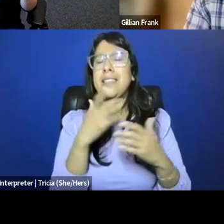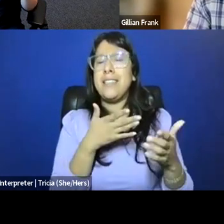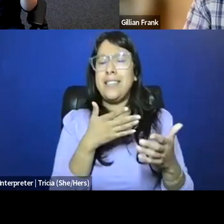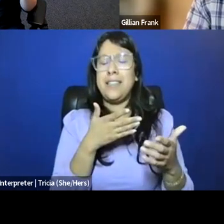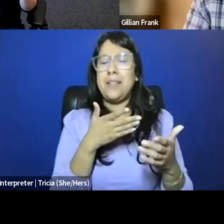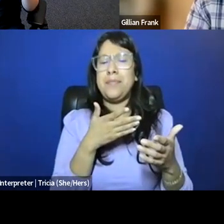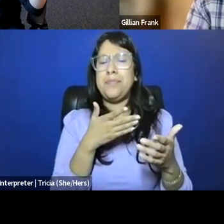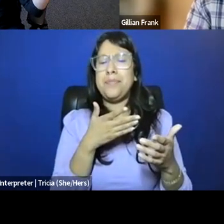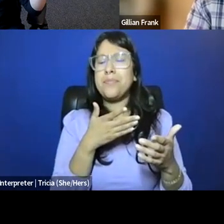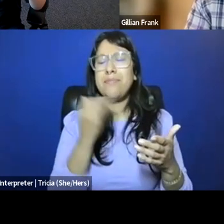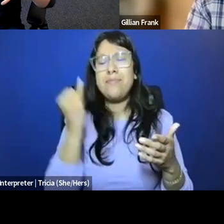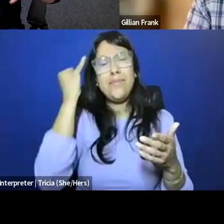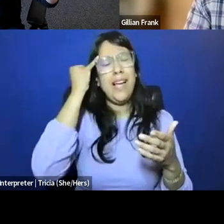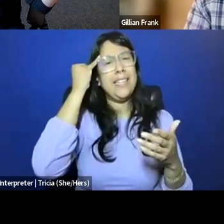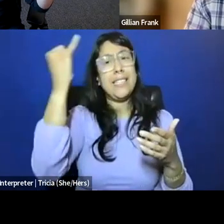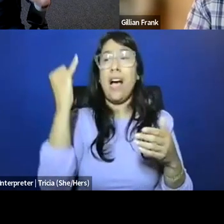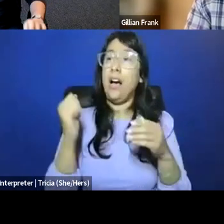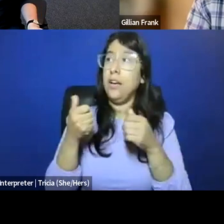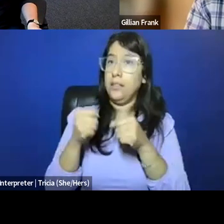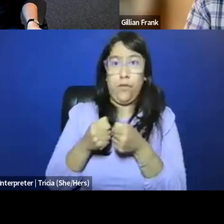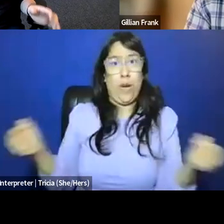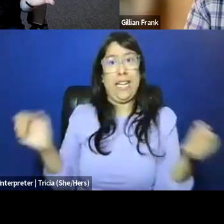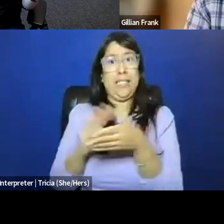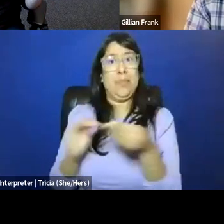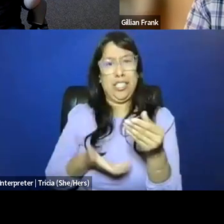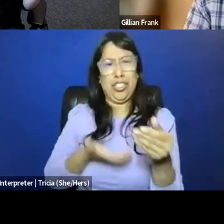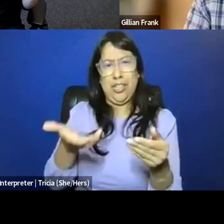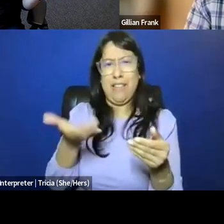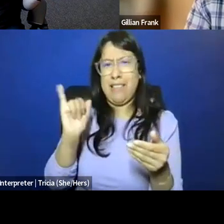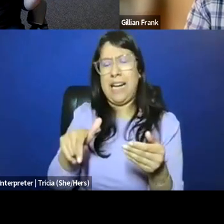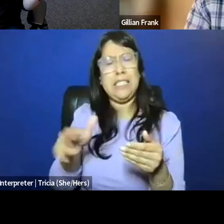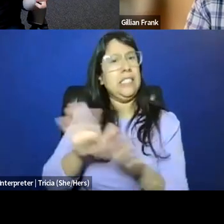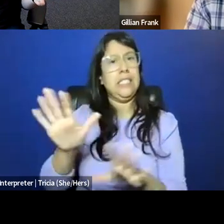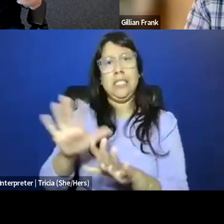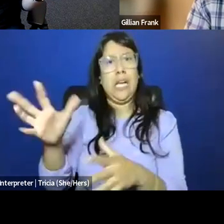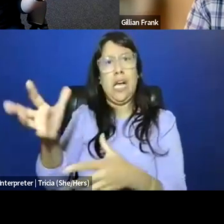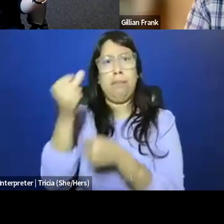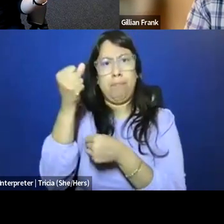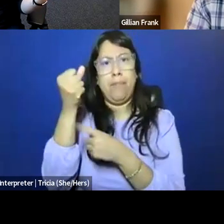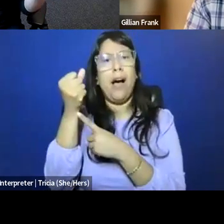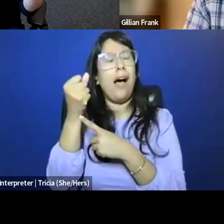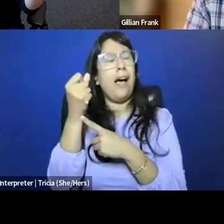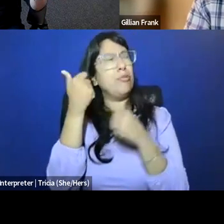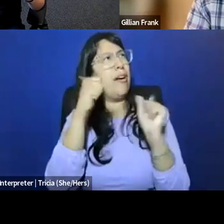the sort of idea of free speech, as total, like I'm sort of reconceptualizing that moment,